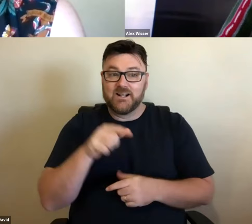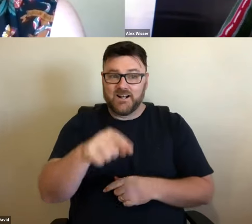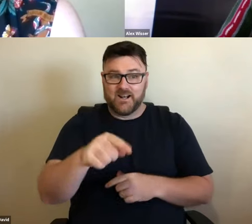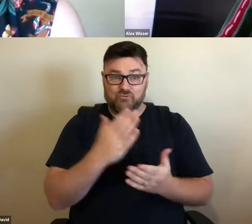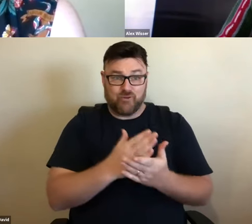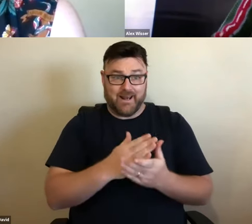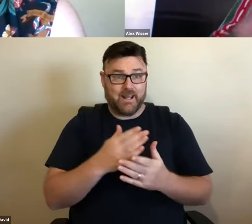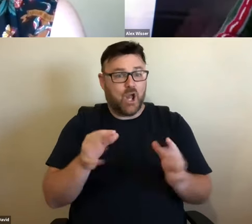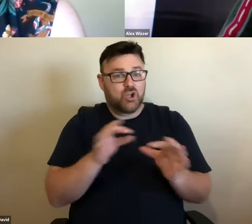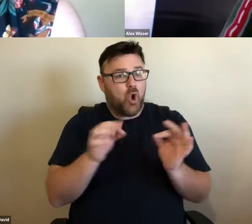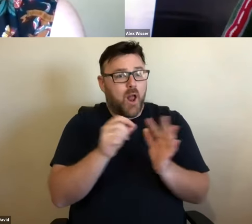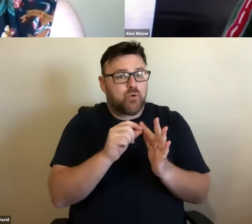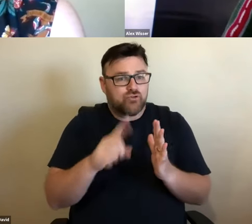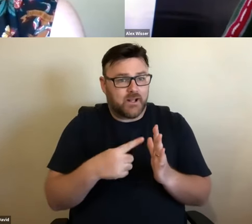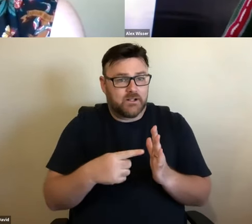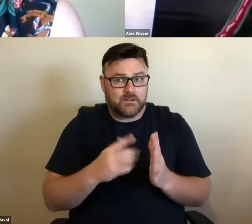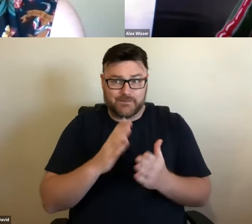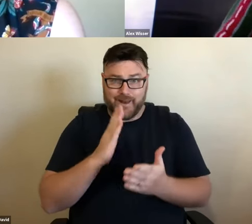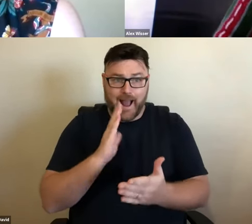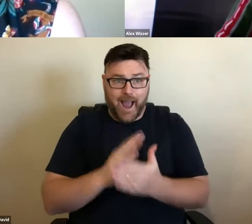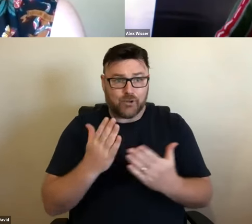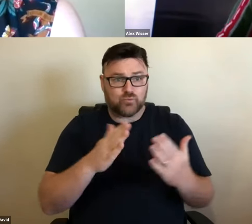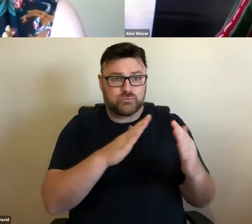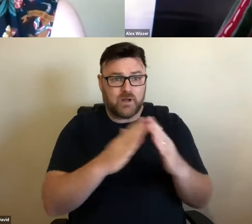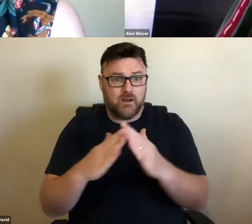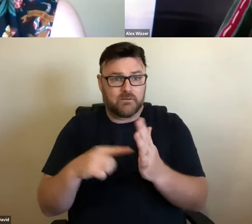gave them to me. It is an interesting question to ask. It is a